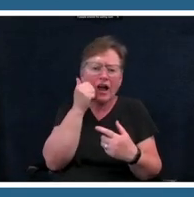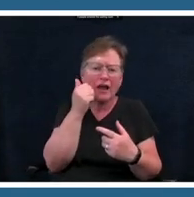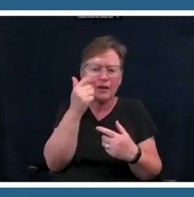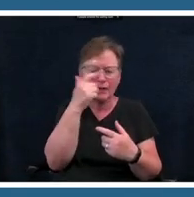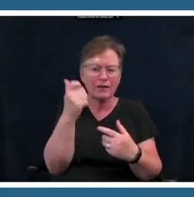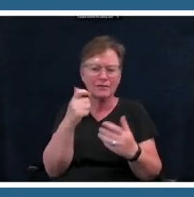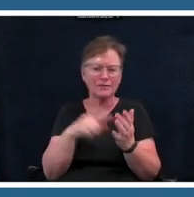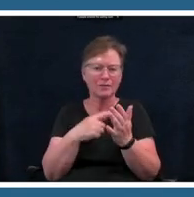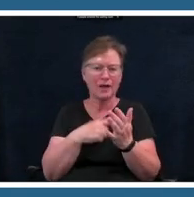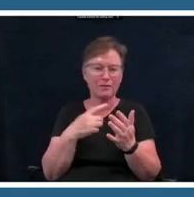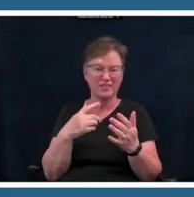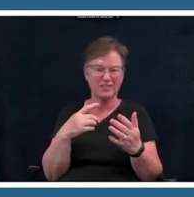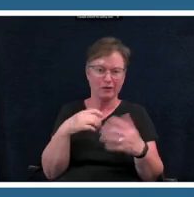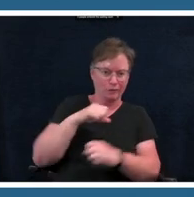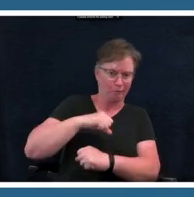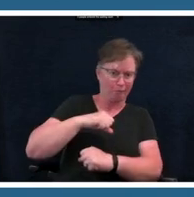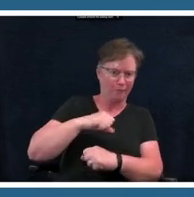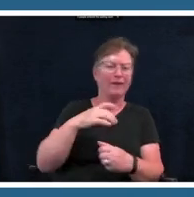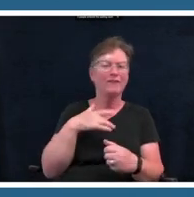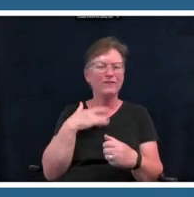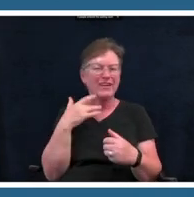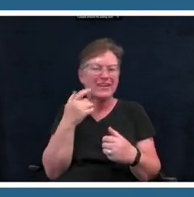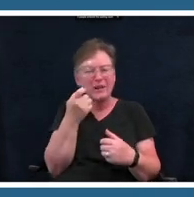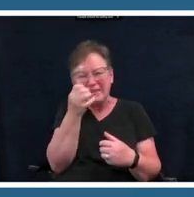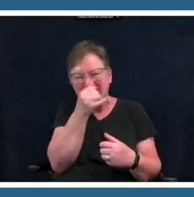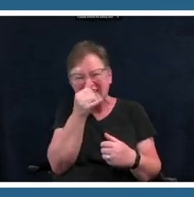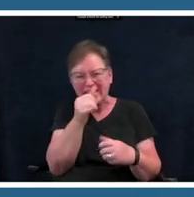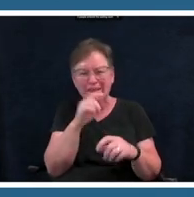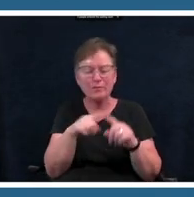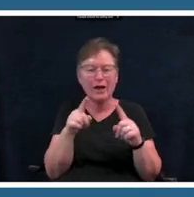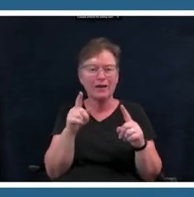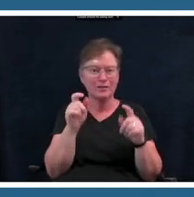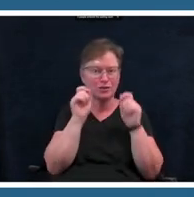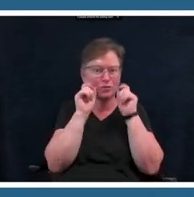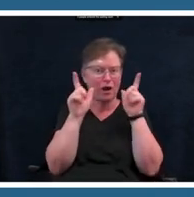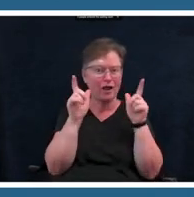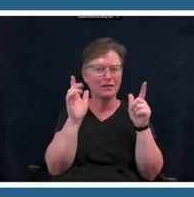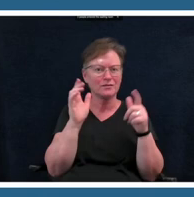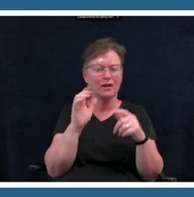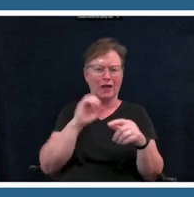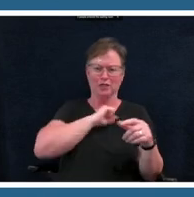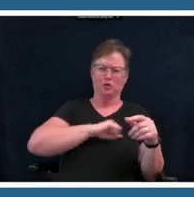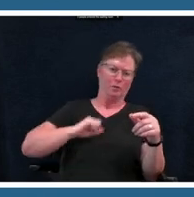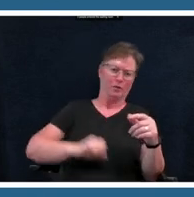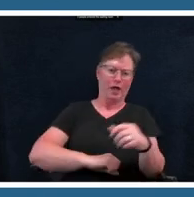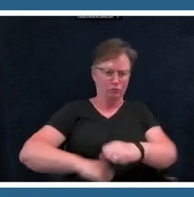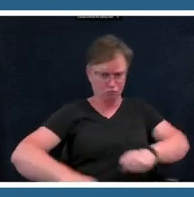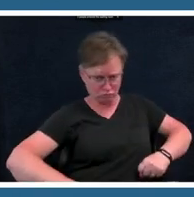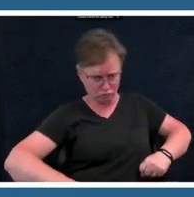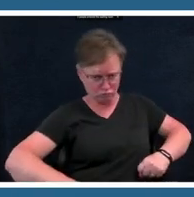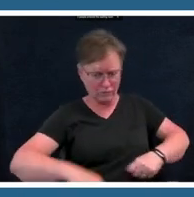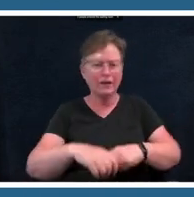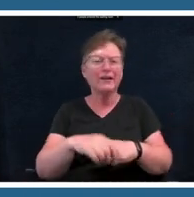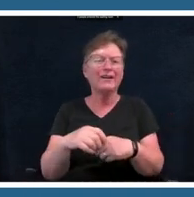pose but i think you'd be surprised at how much like you're like the superman